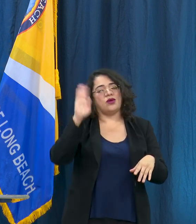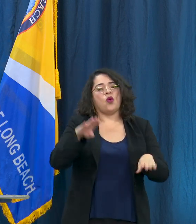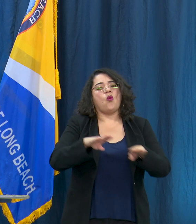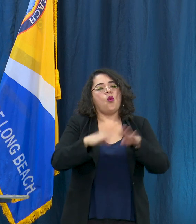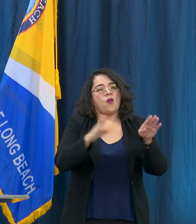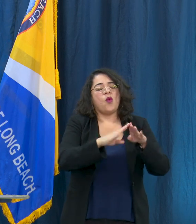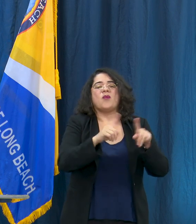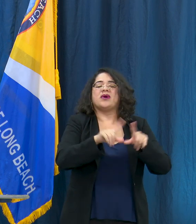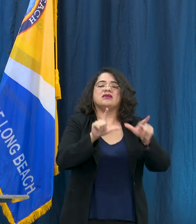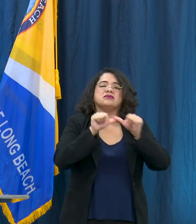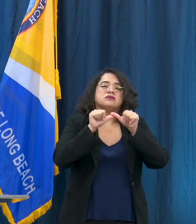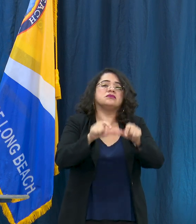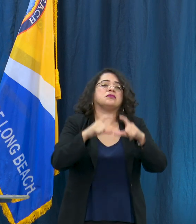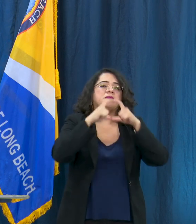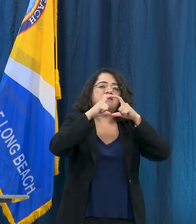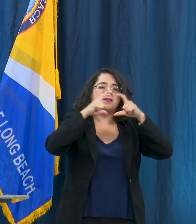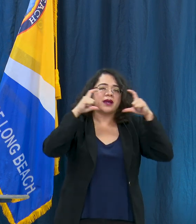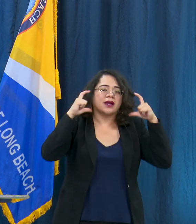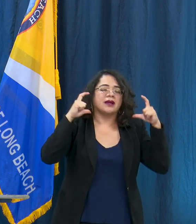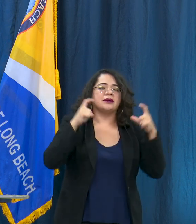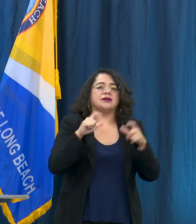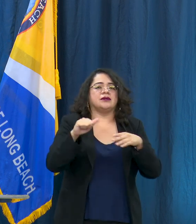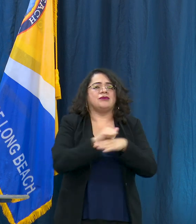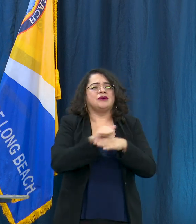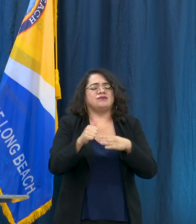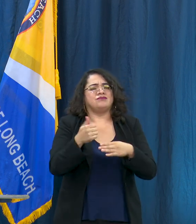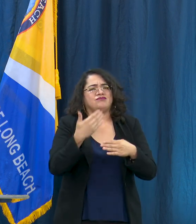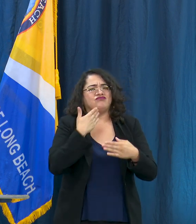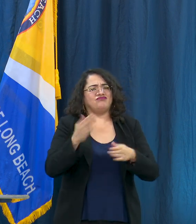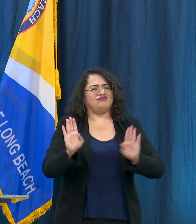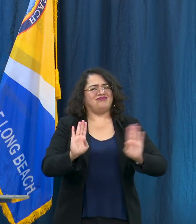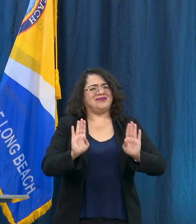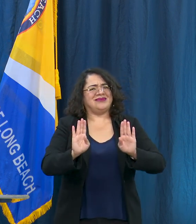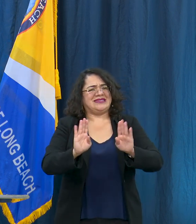just a minute and please - you know it's unfortunate